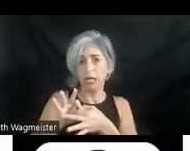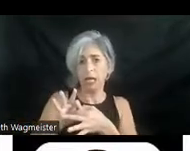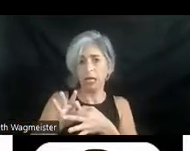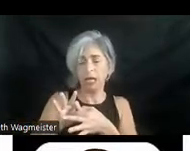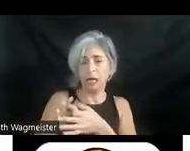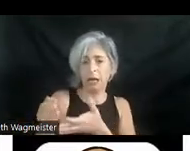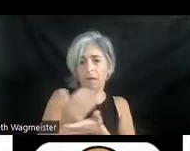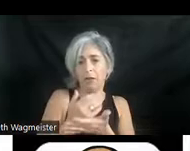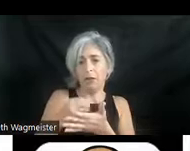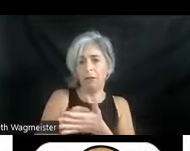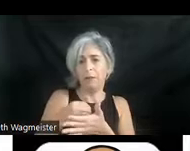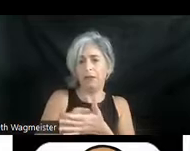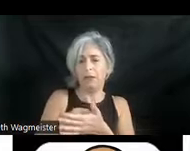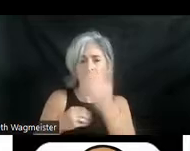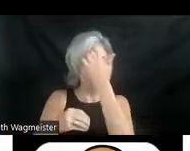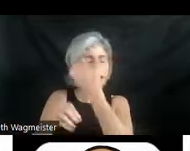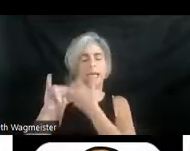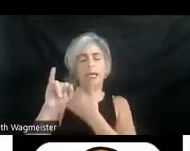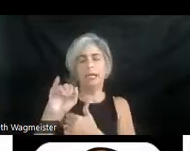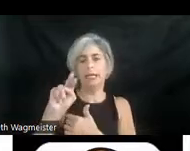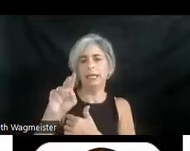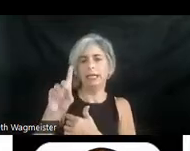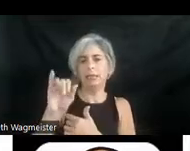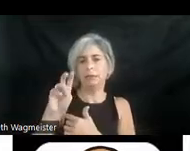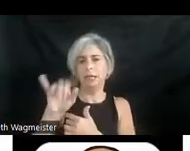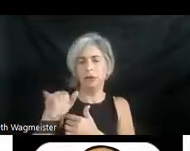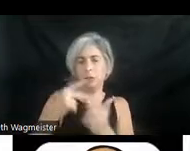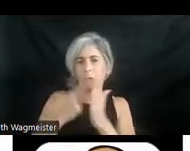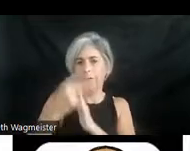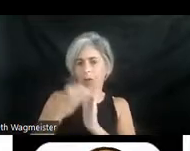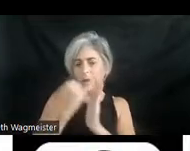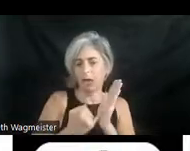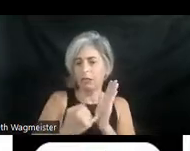the interdisciplinary arts program at the National Endowment For the Arts I wrote guidelines